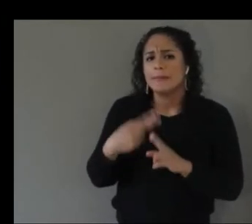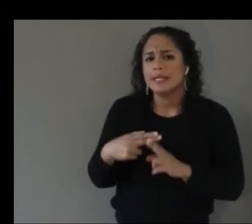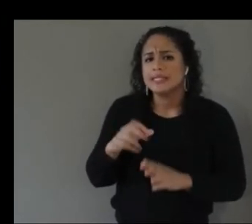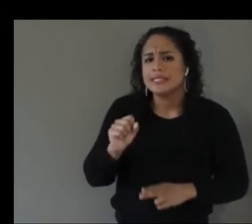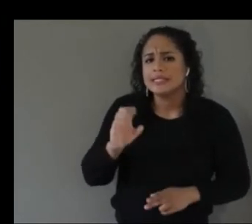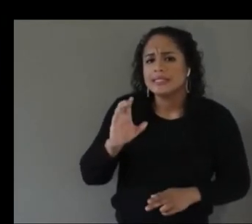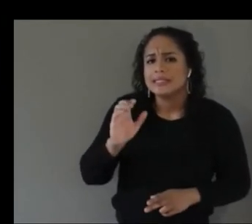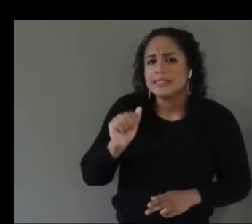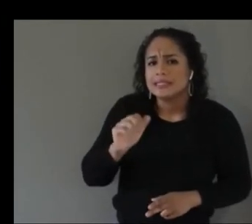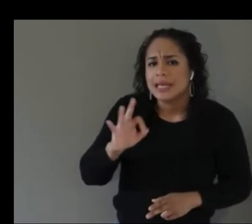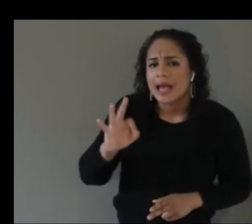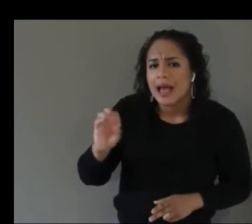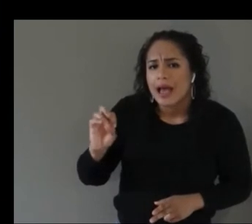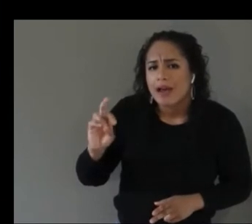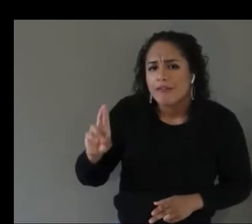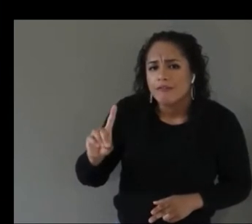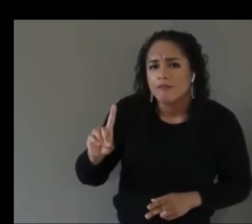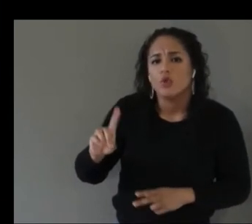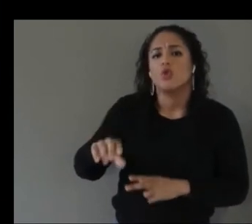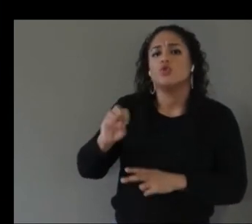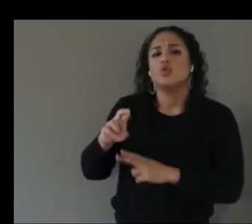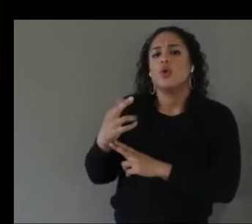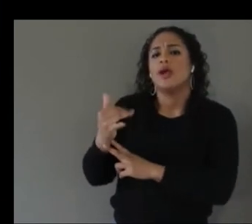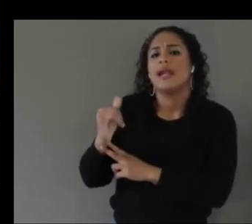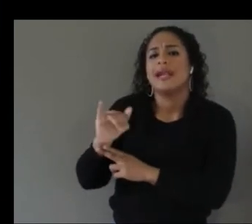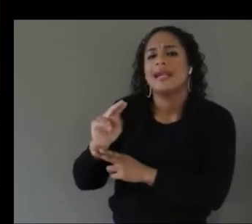them could you say a little bit more about what exactly you mean by this